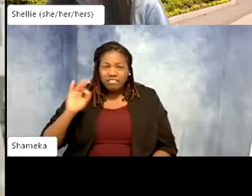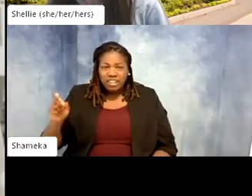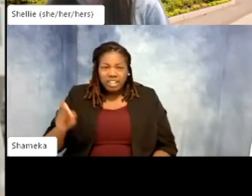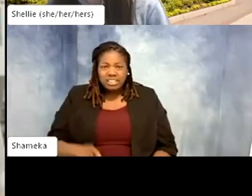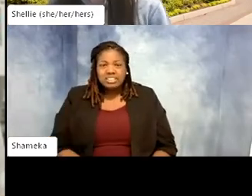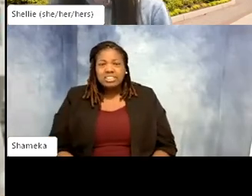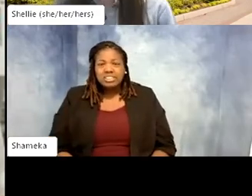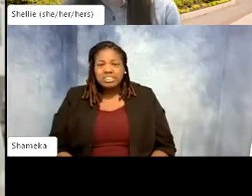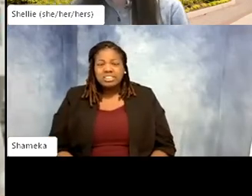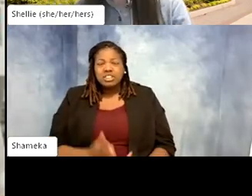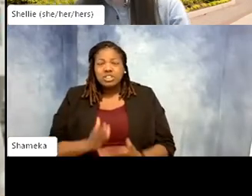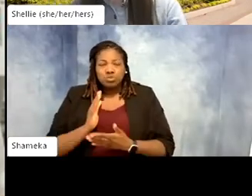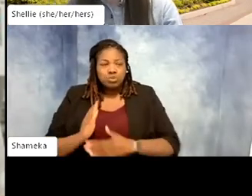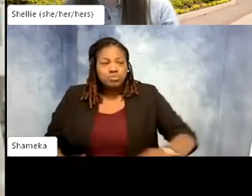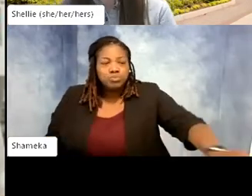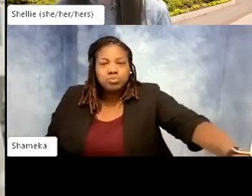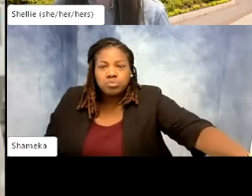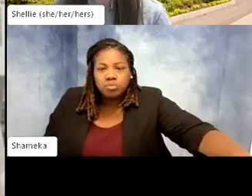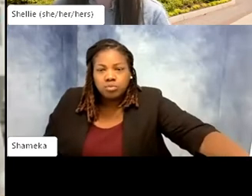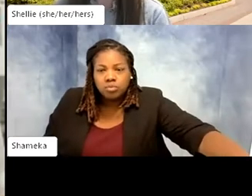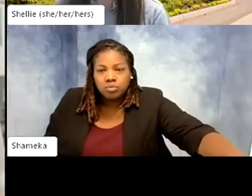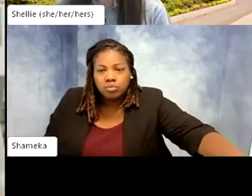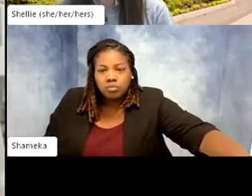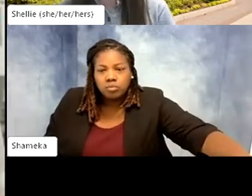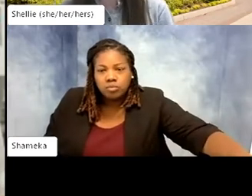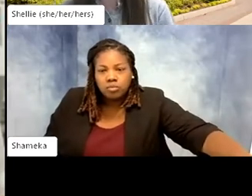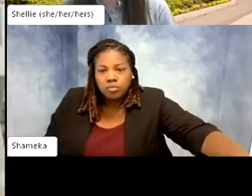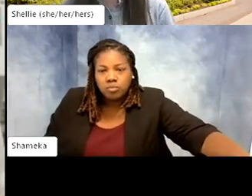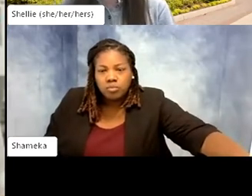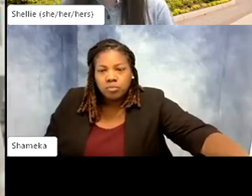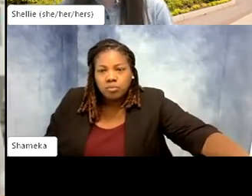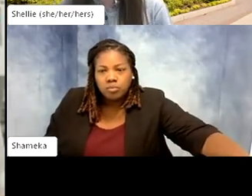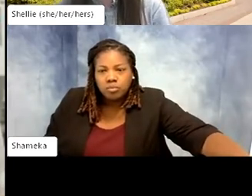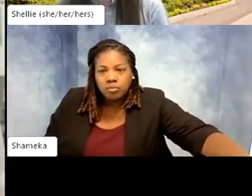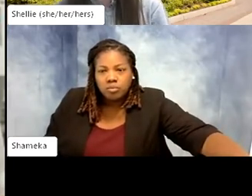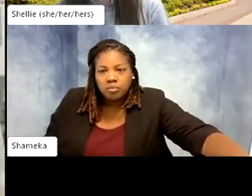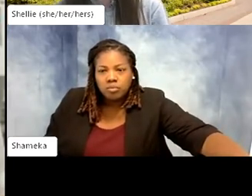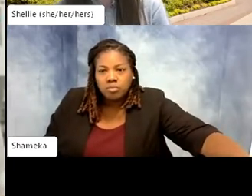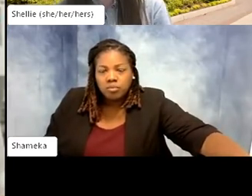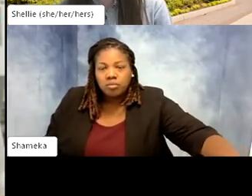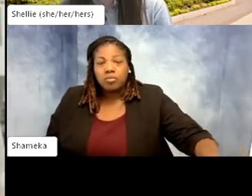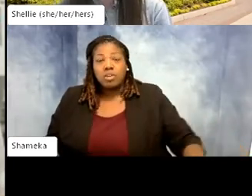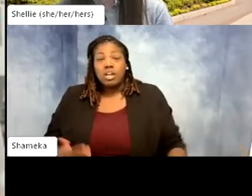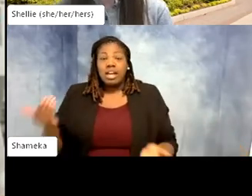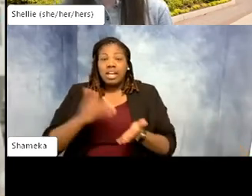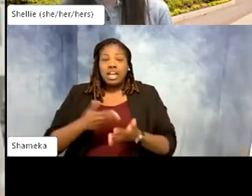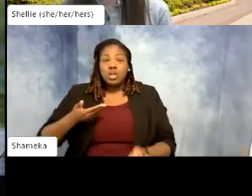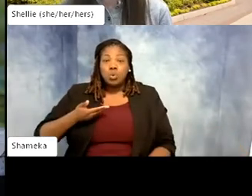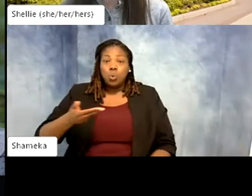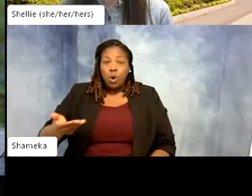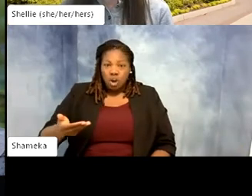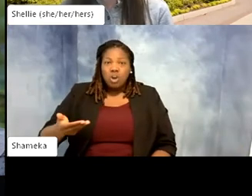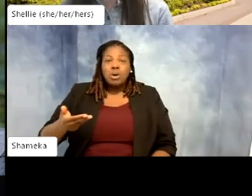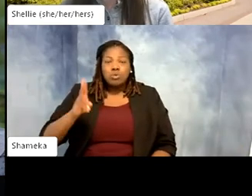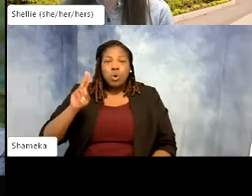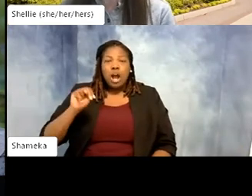Alright, let's get started everyone. Once again welcome to UnZOOsual Careers. I am so excited